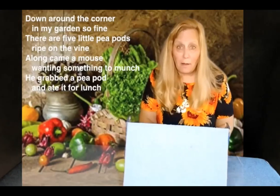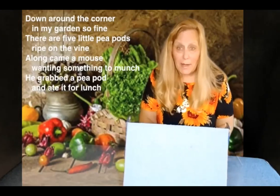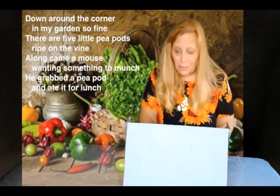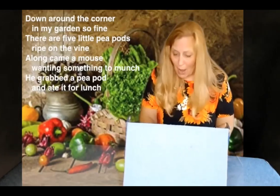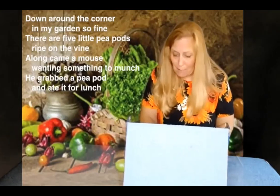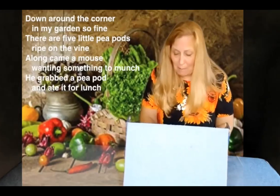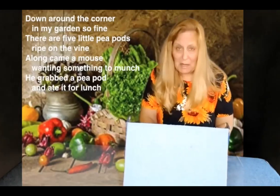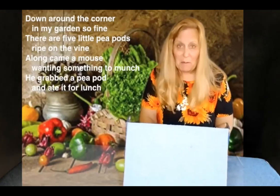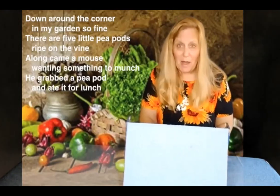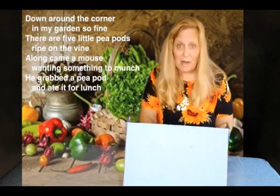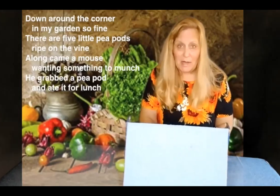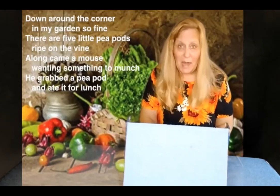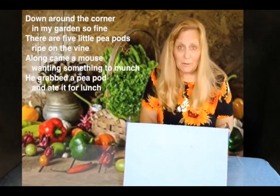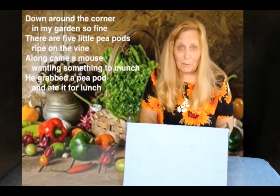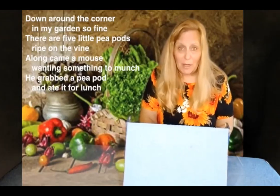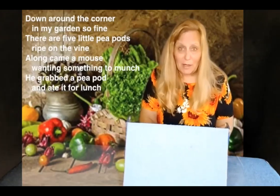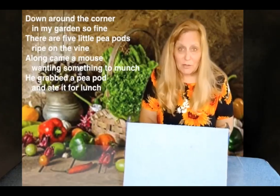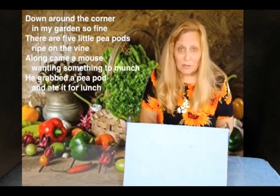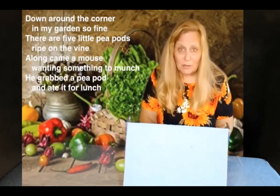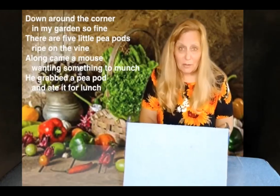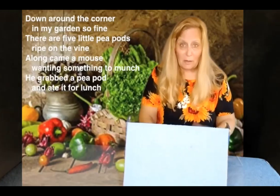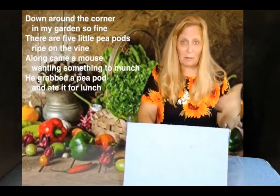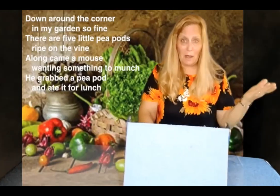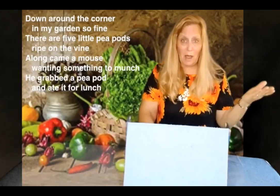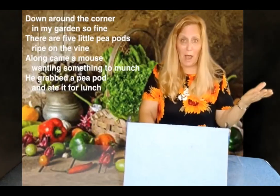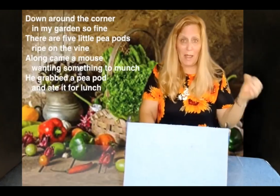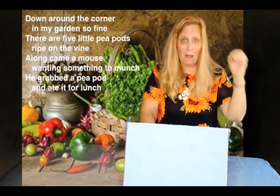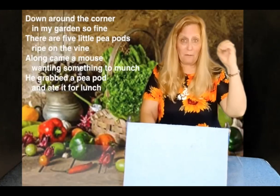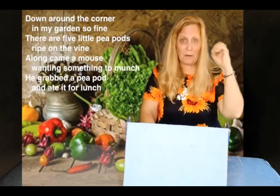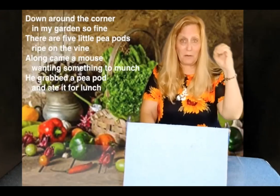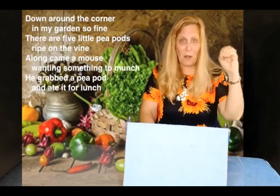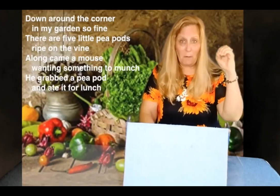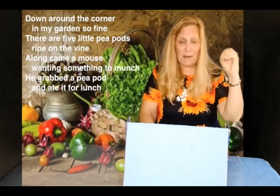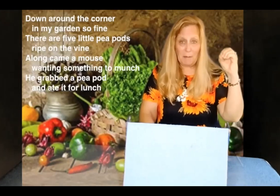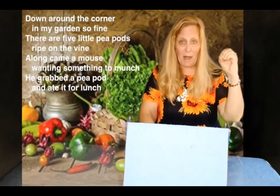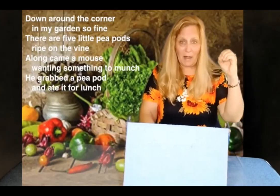He grabbed my Pea Pod and he ate it for lunch. I have no pea pods. My tummy is sooo full. Hehehe.